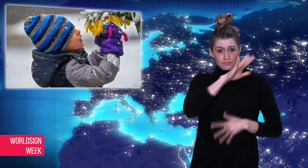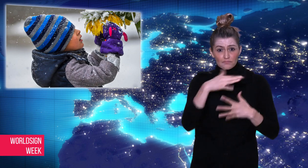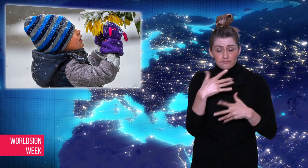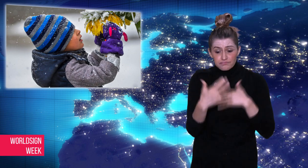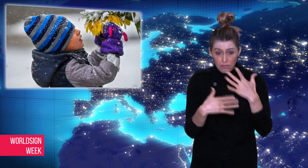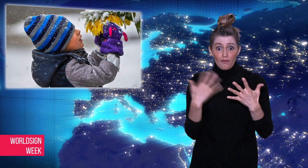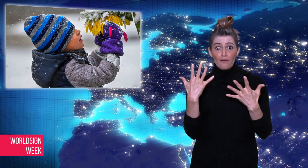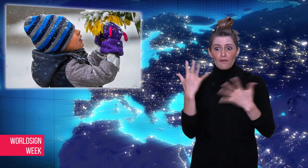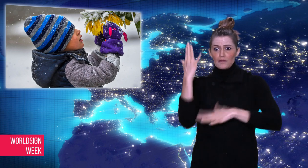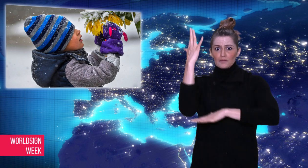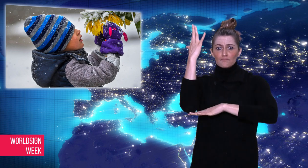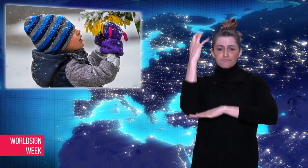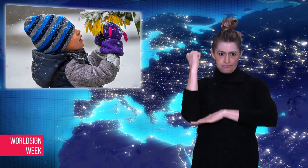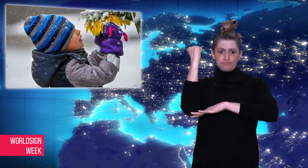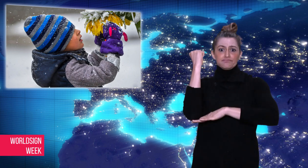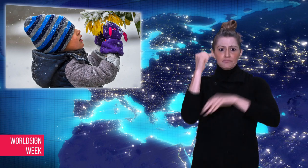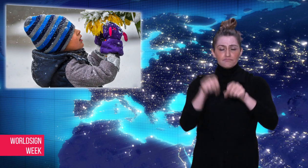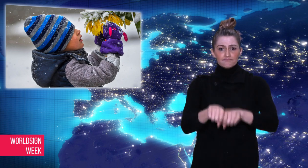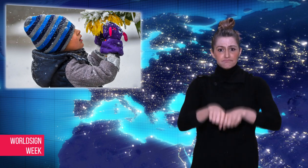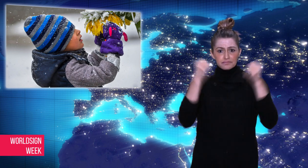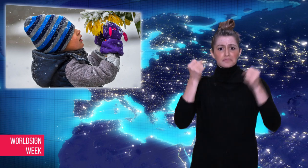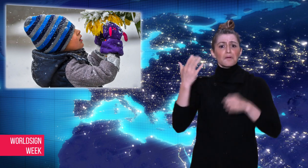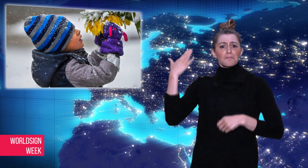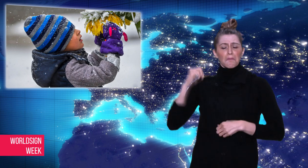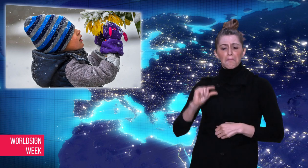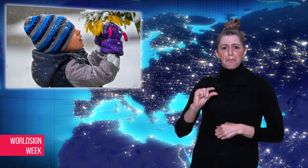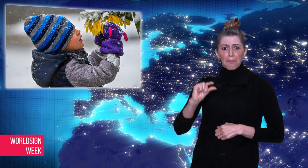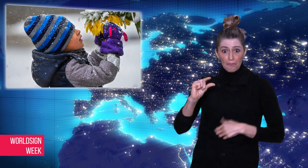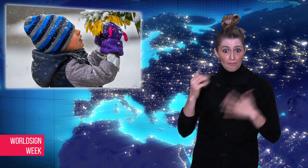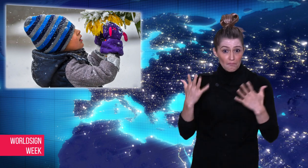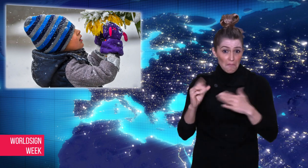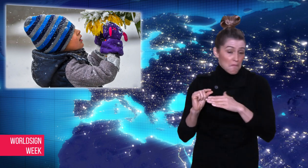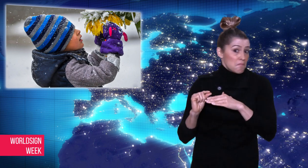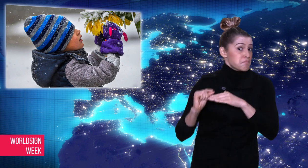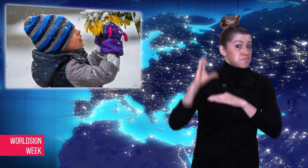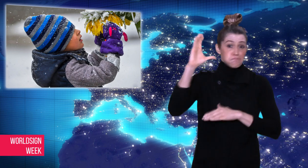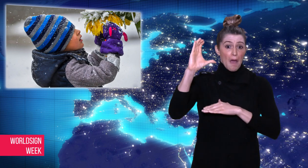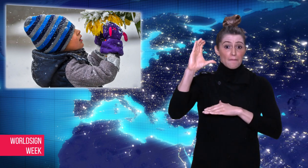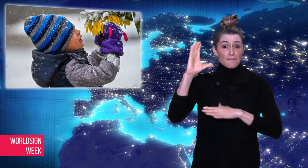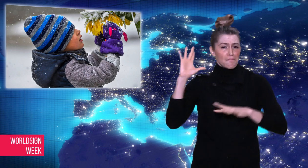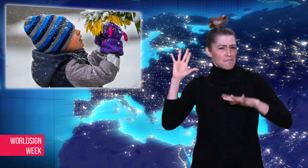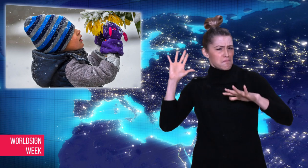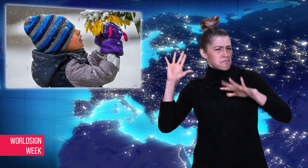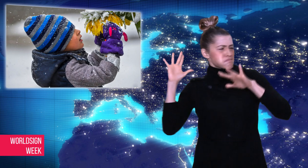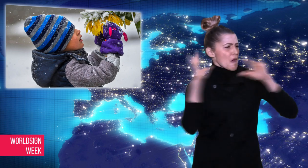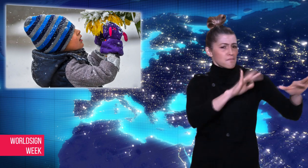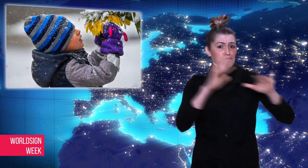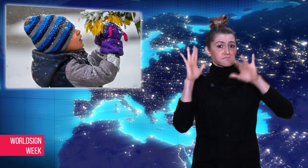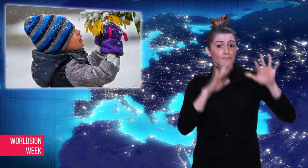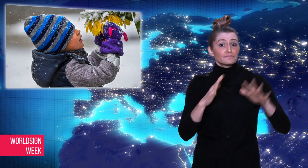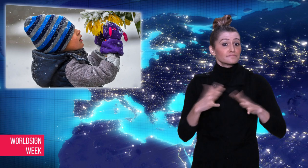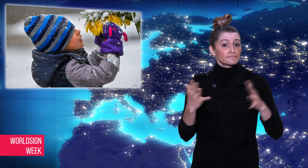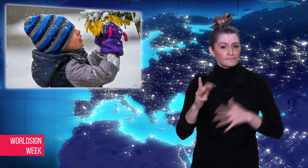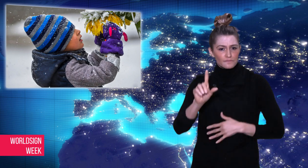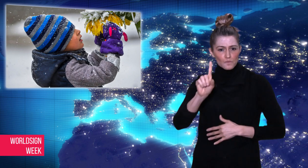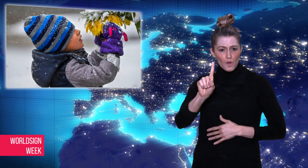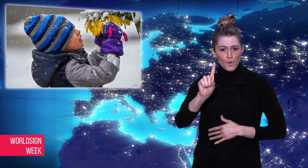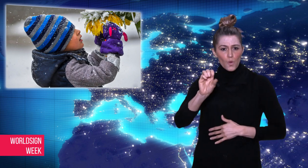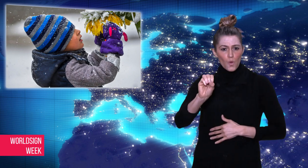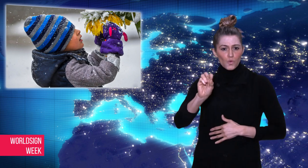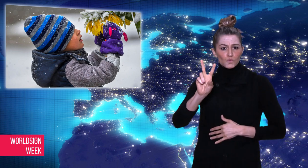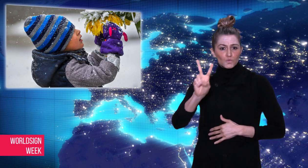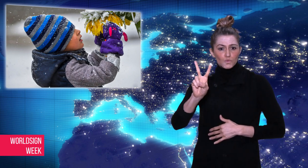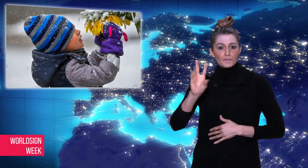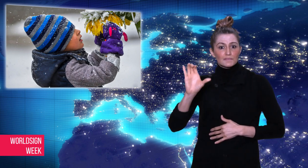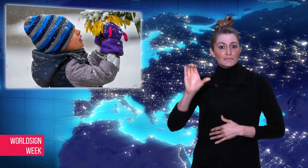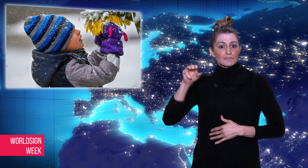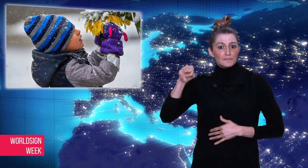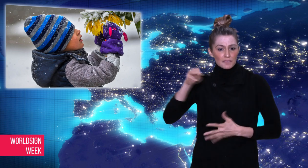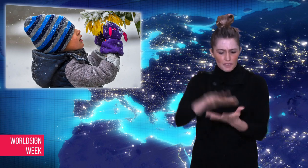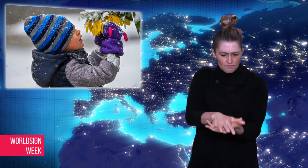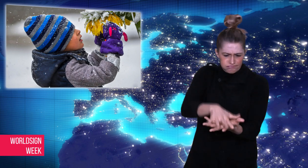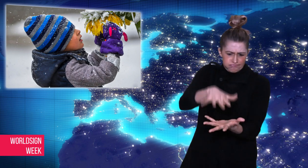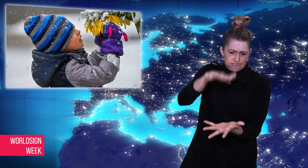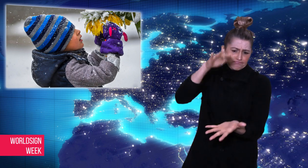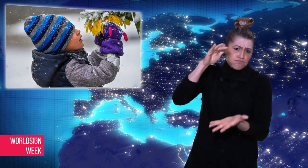dumped more than 102 cm of snow in the US state of